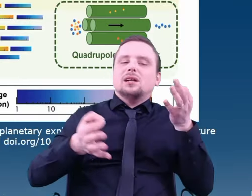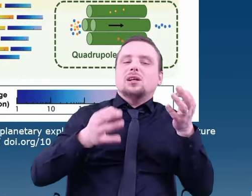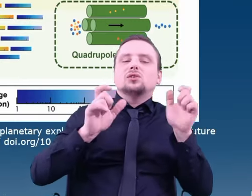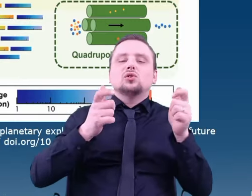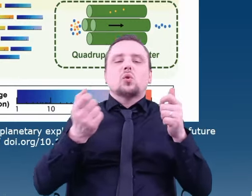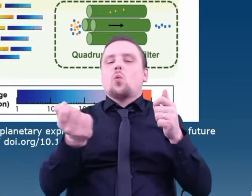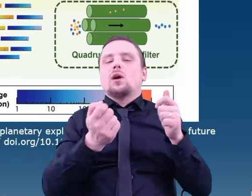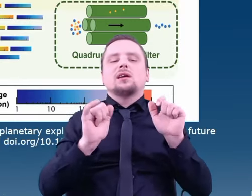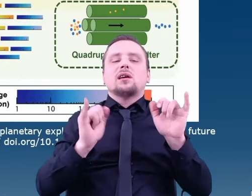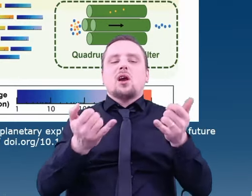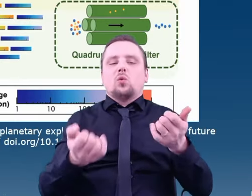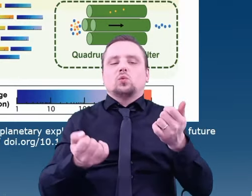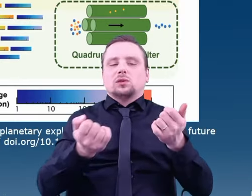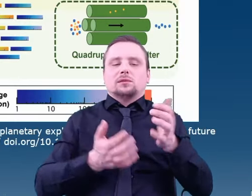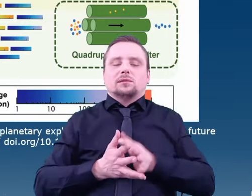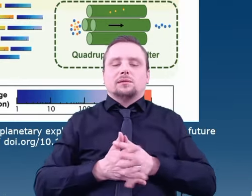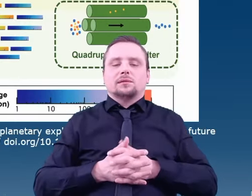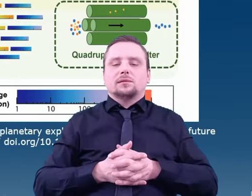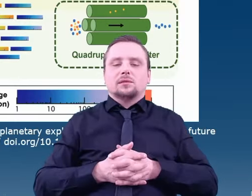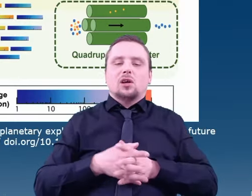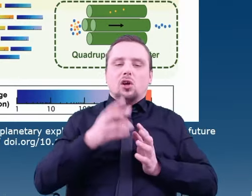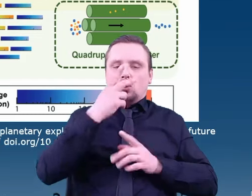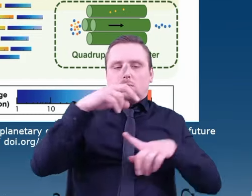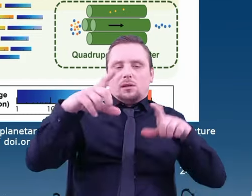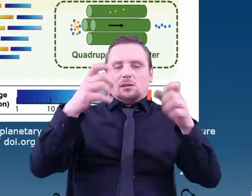As you can see in the slide, we have quite a few space missions listed.